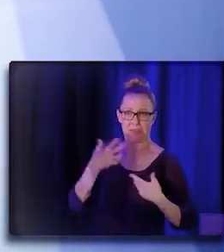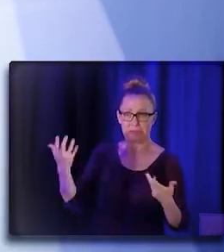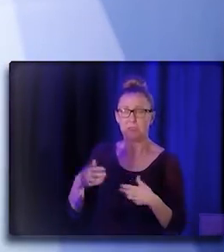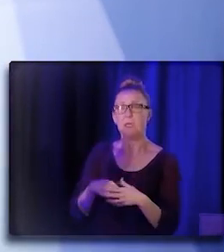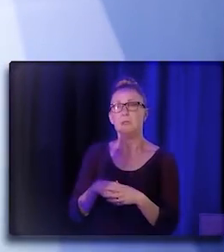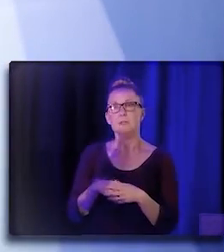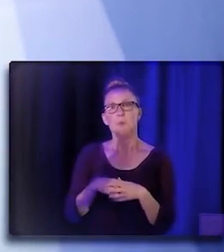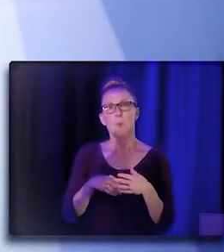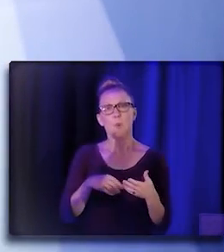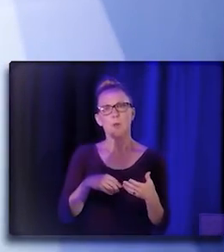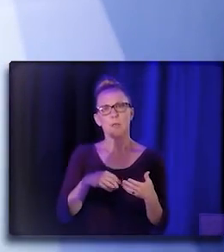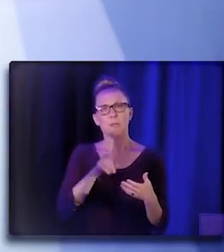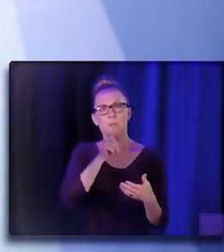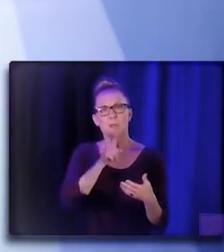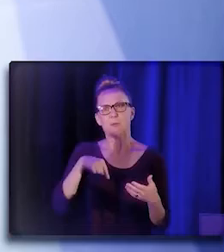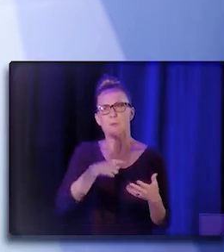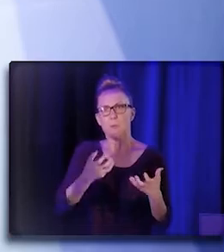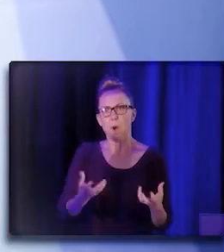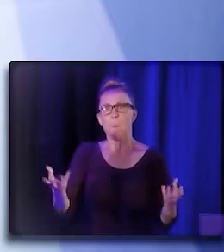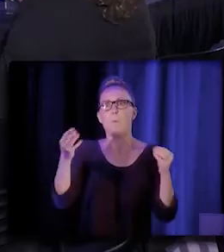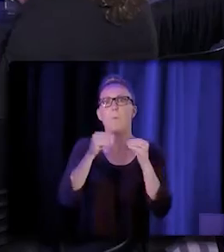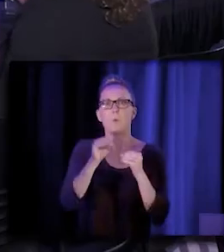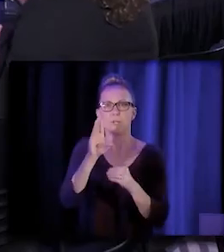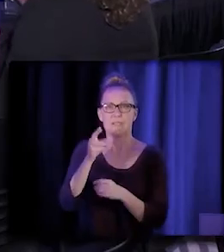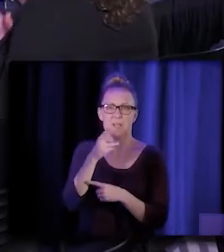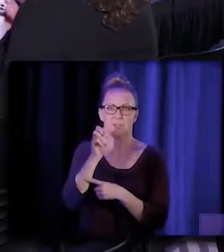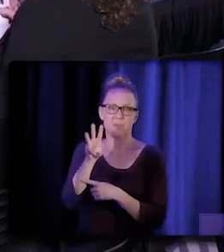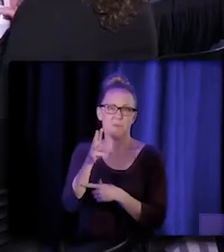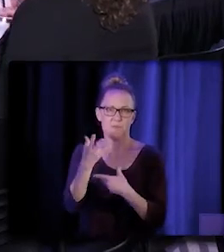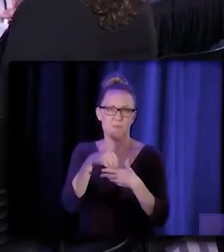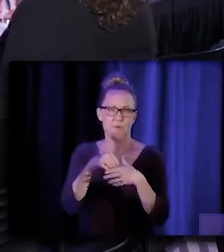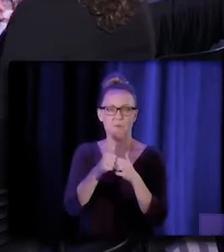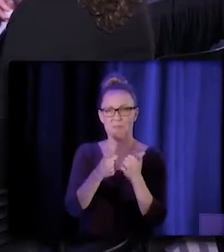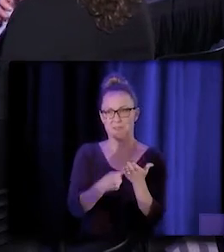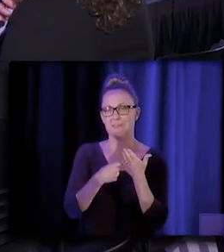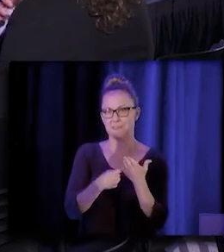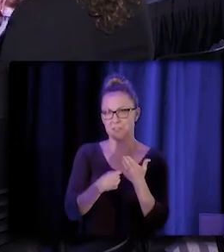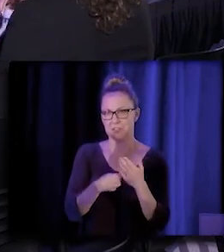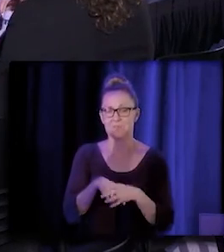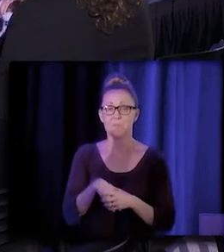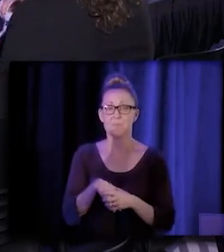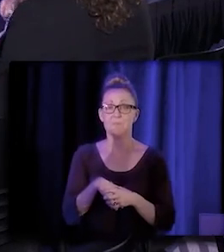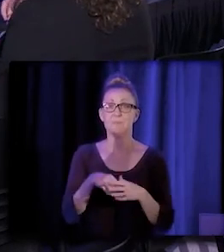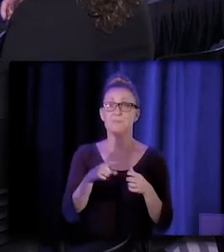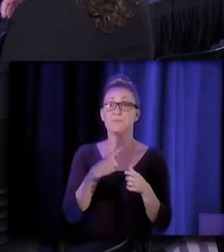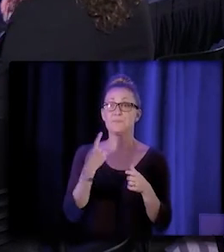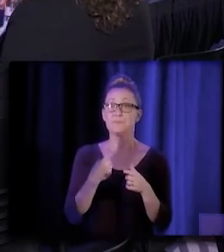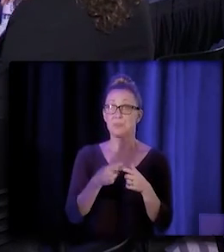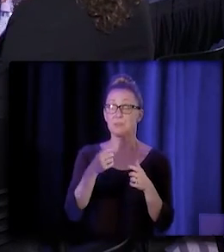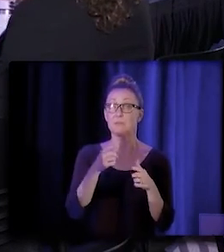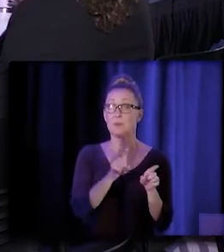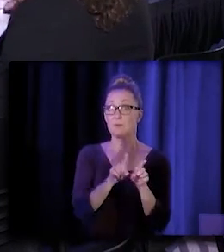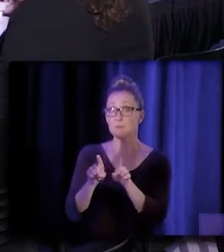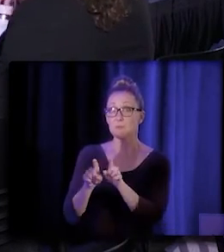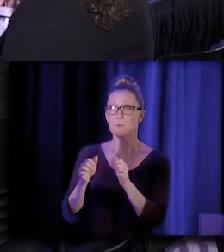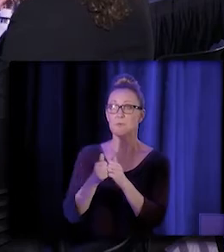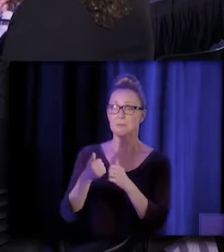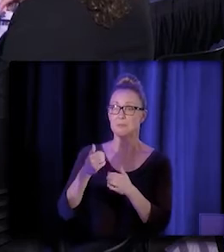You know, this is a great panel and a good example. And then with these benefits coming down the line, you know,